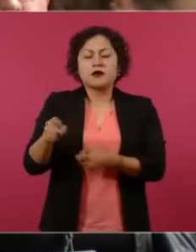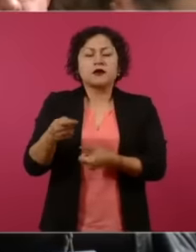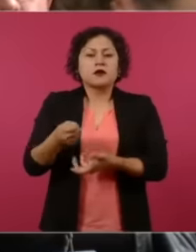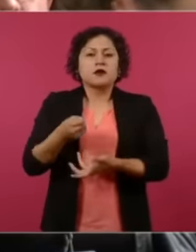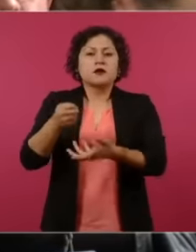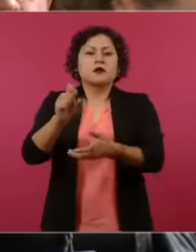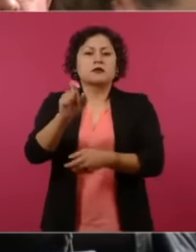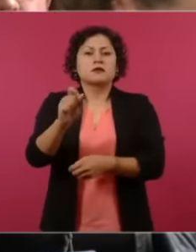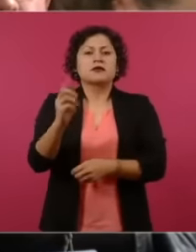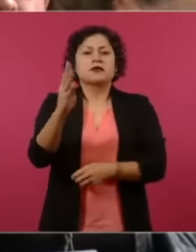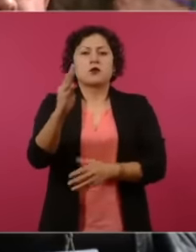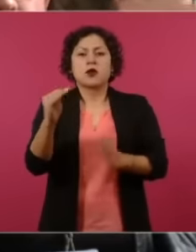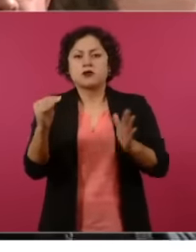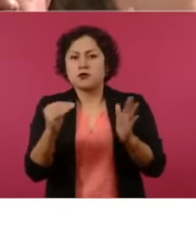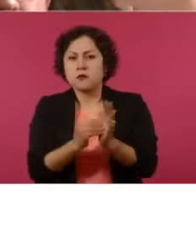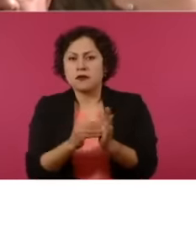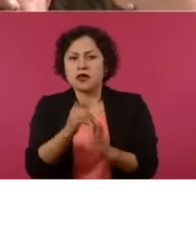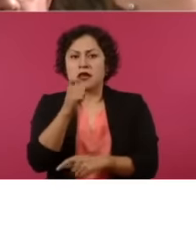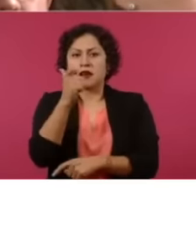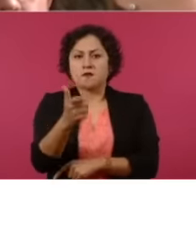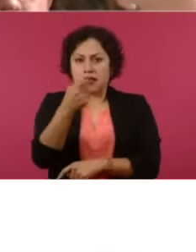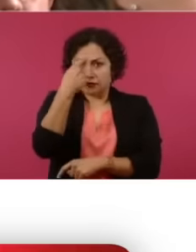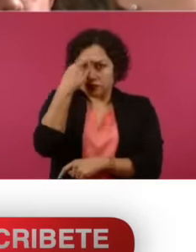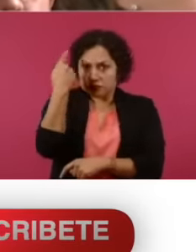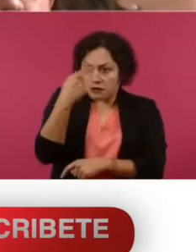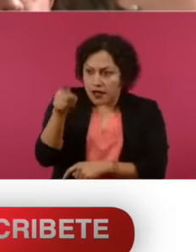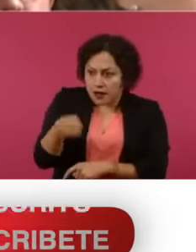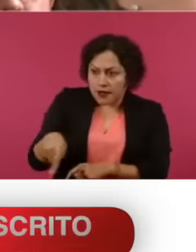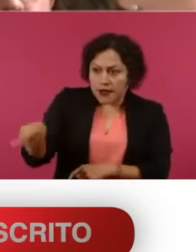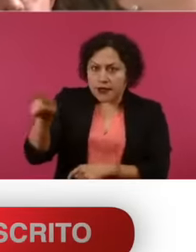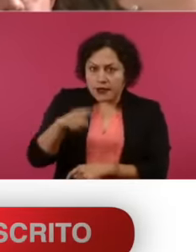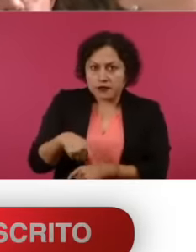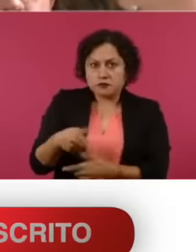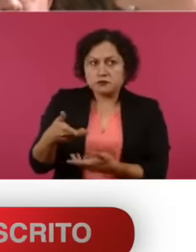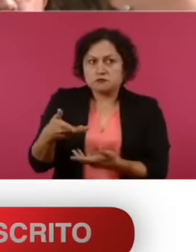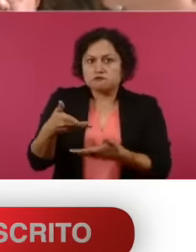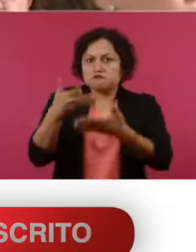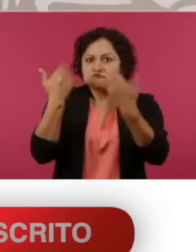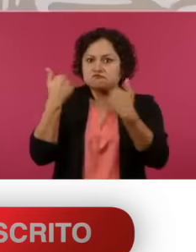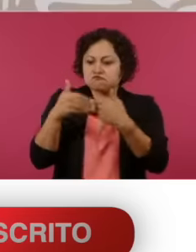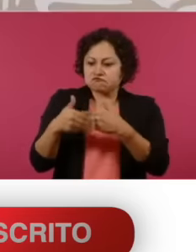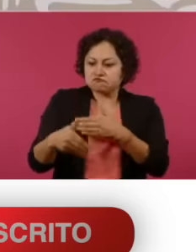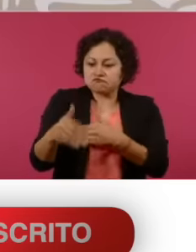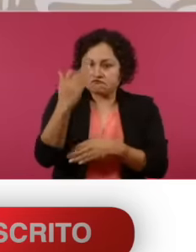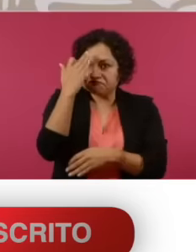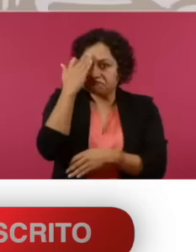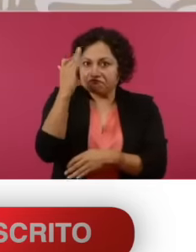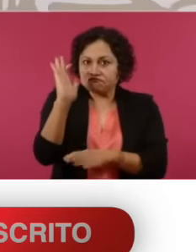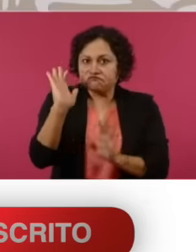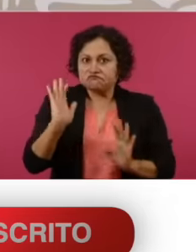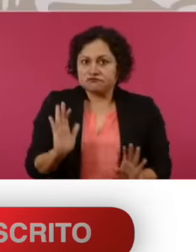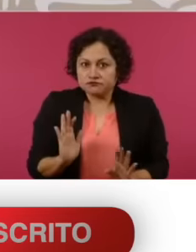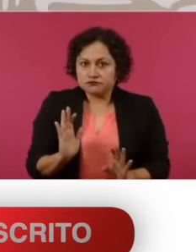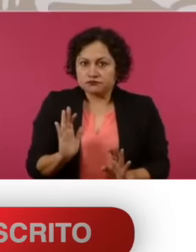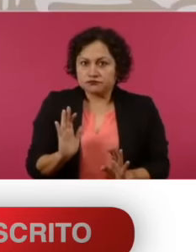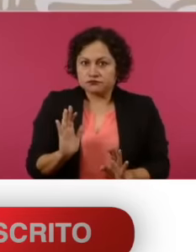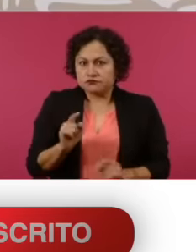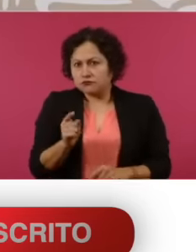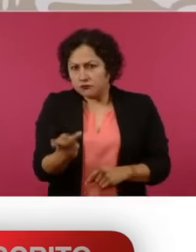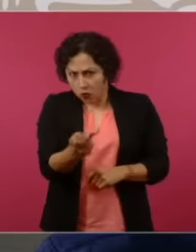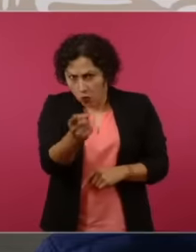, so they could spend Christmas, what do I know, but no. It makes you sad, President, that there are